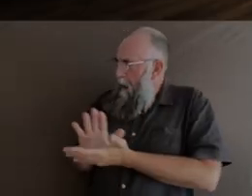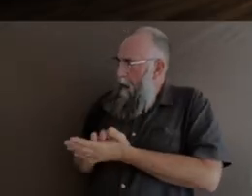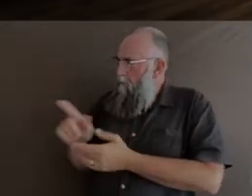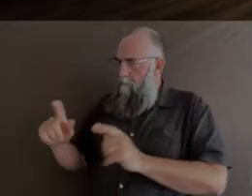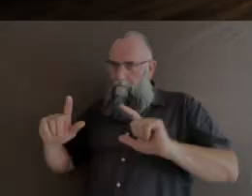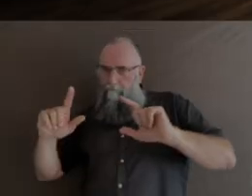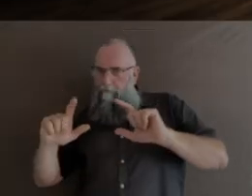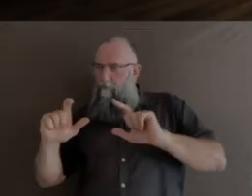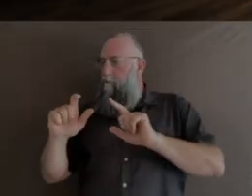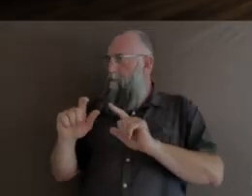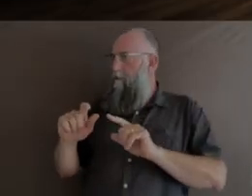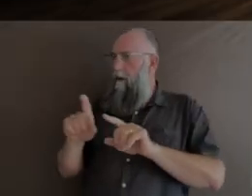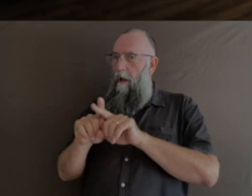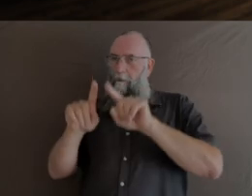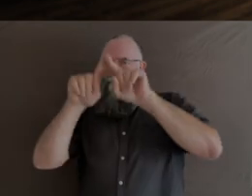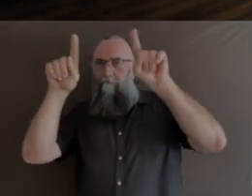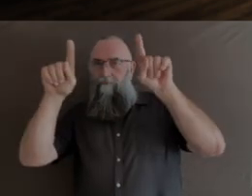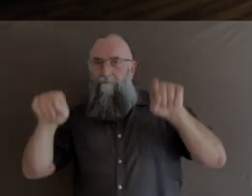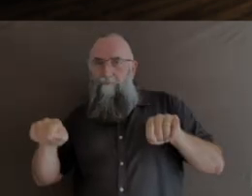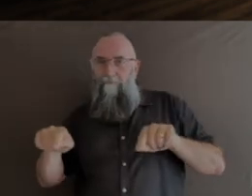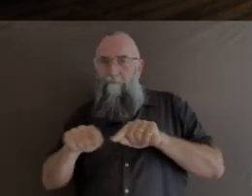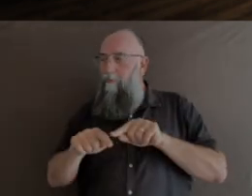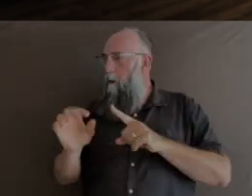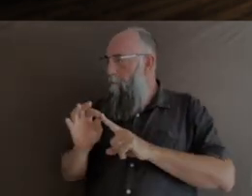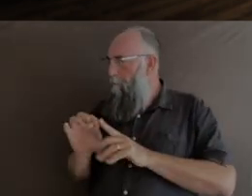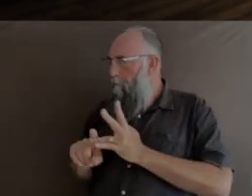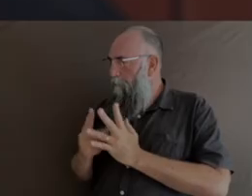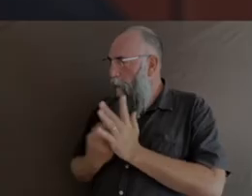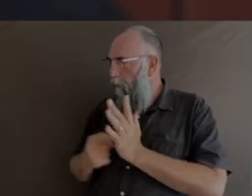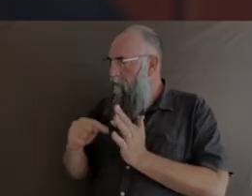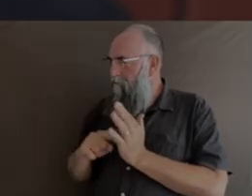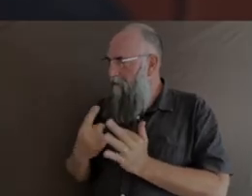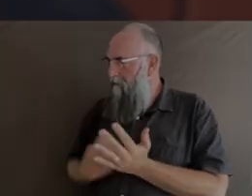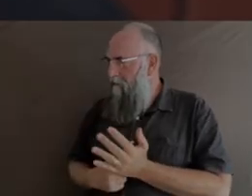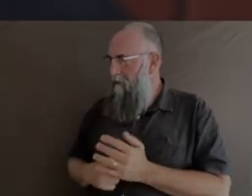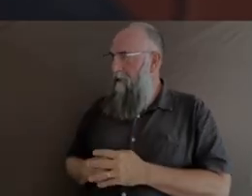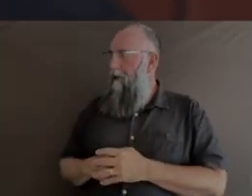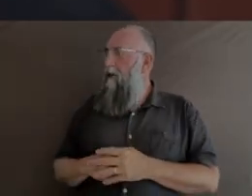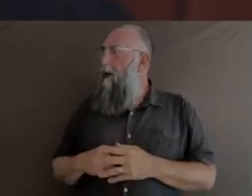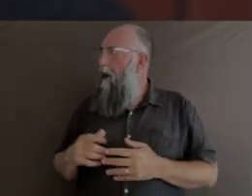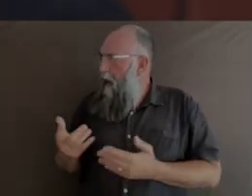from and how has it recurred through your practice? Yeah, how I got into it? Oh, it's a long story,